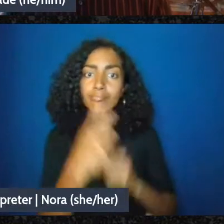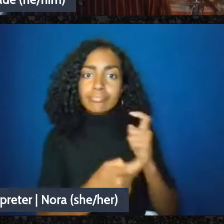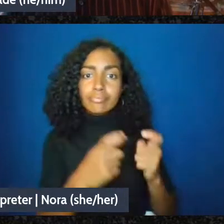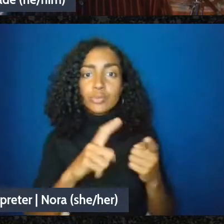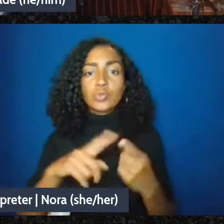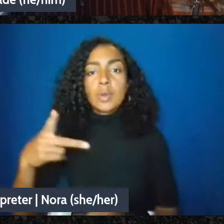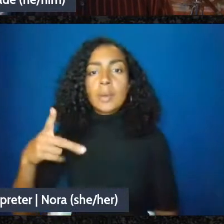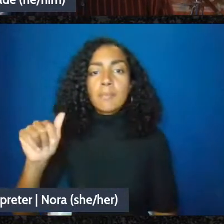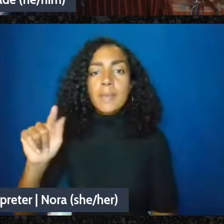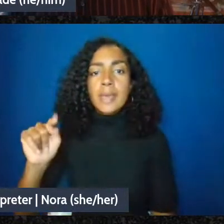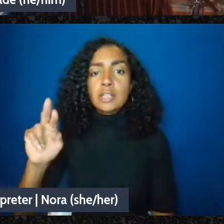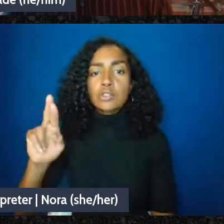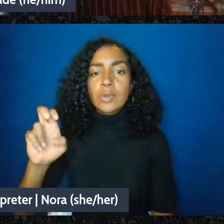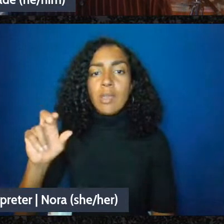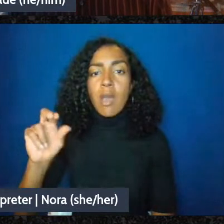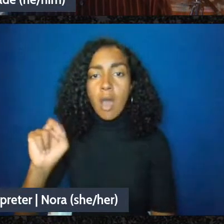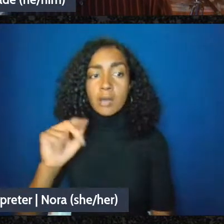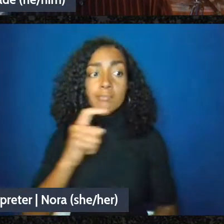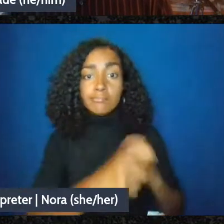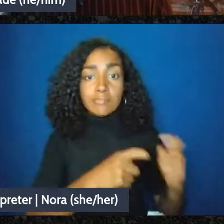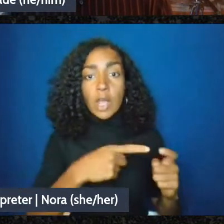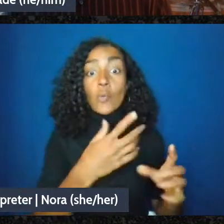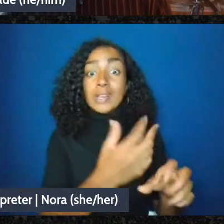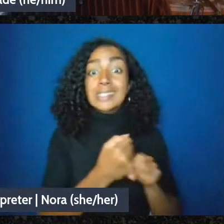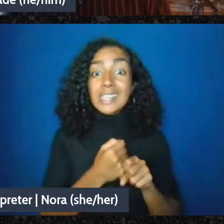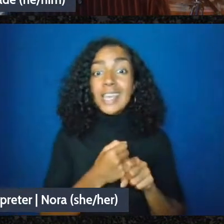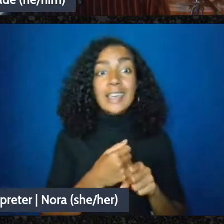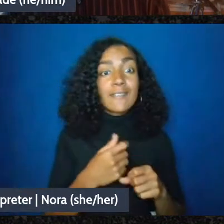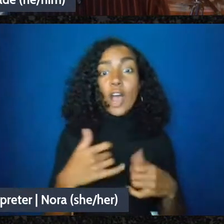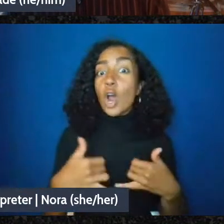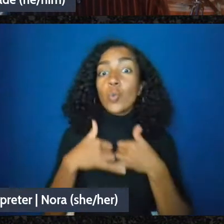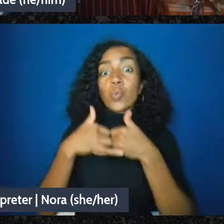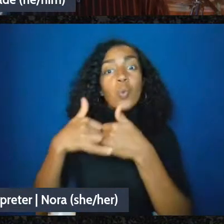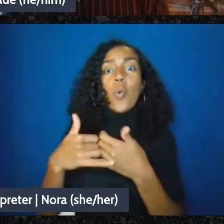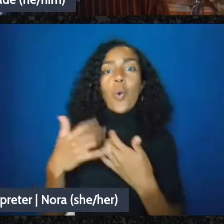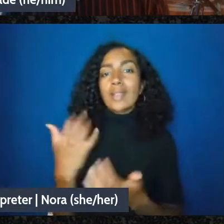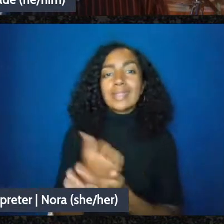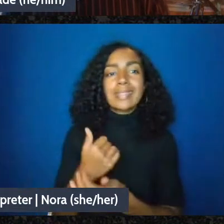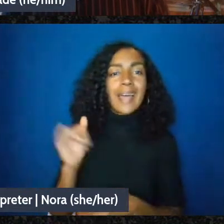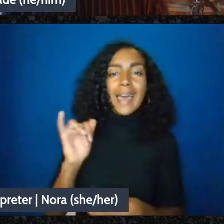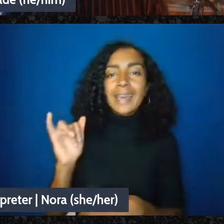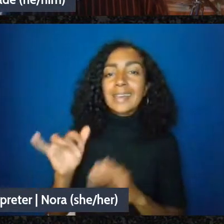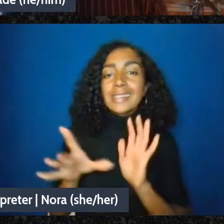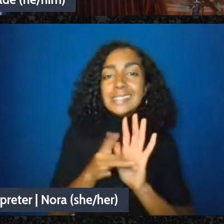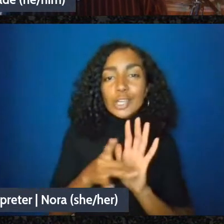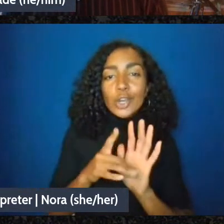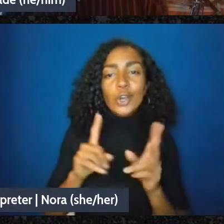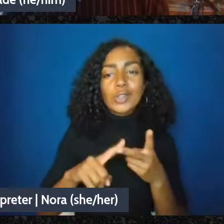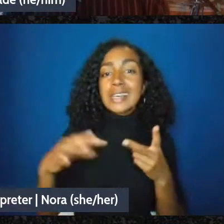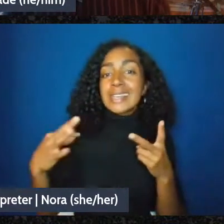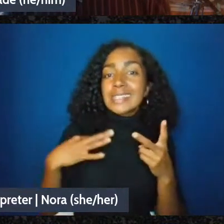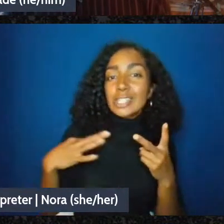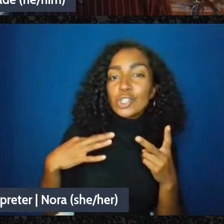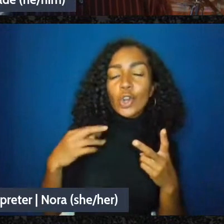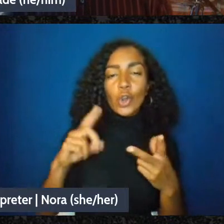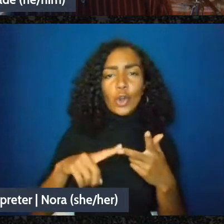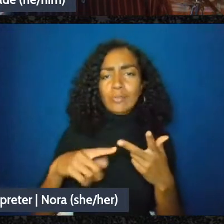reward stickers or t-shirts for a certain donation level, like raffles or donation-based fundraising